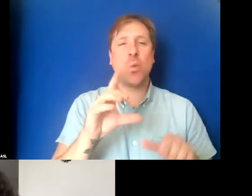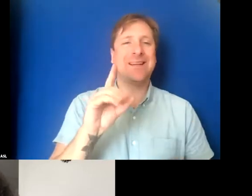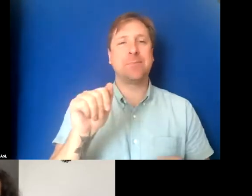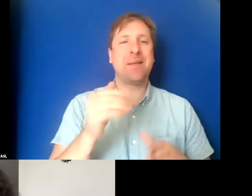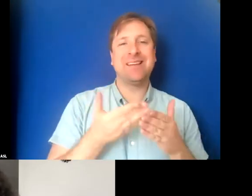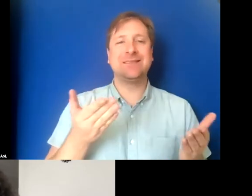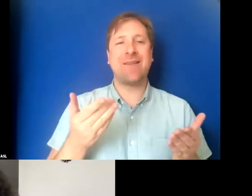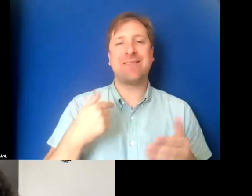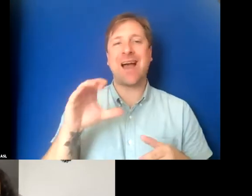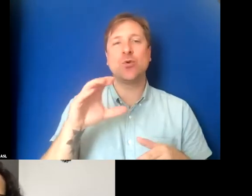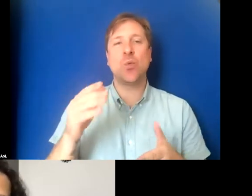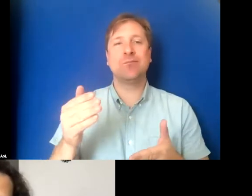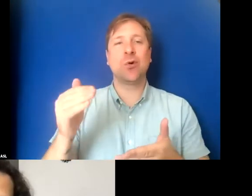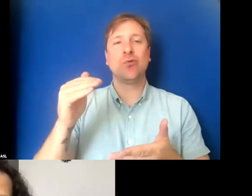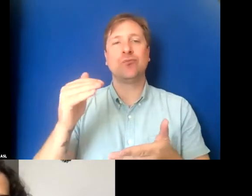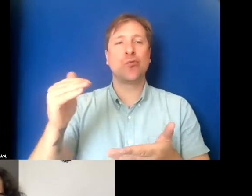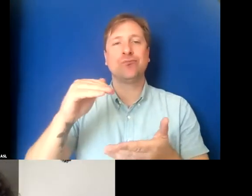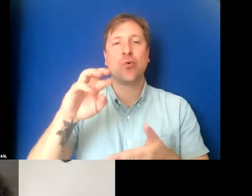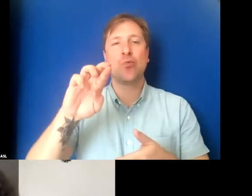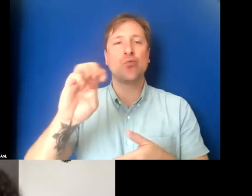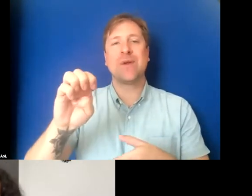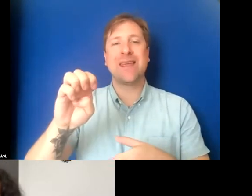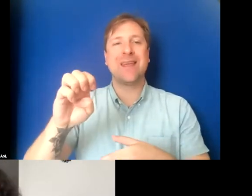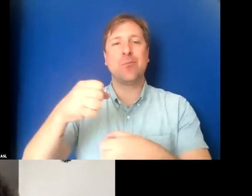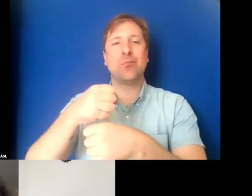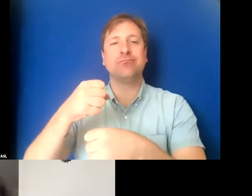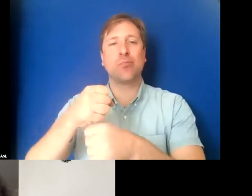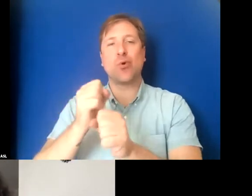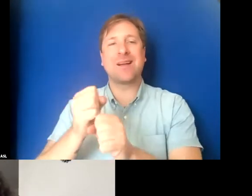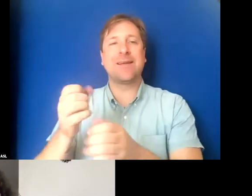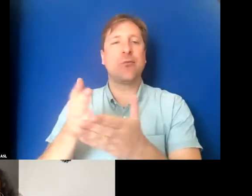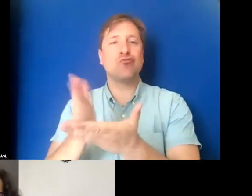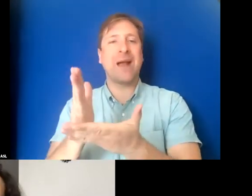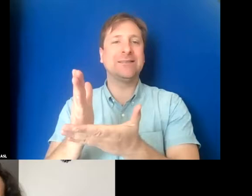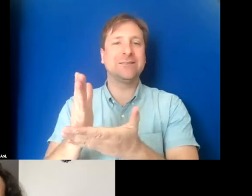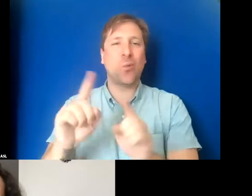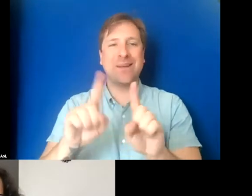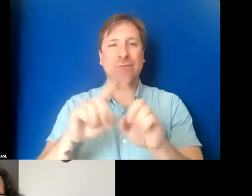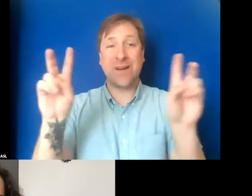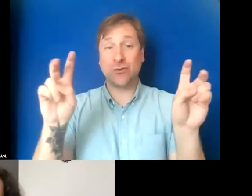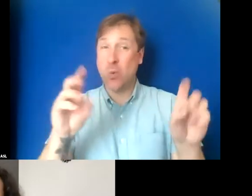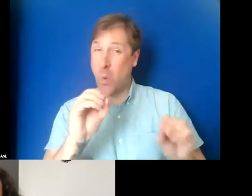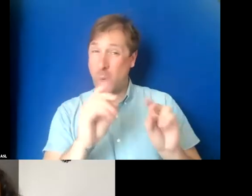I do reproductive rights. Or whatever issue. Okay. Except there are people very interested